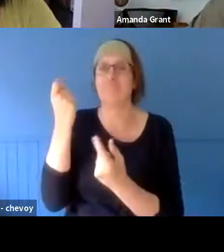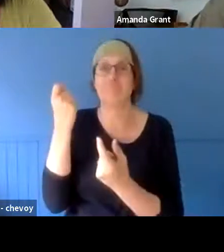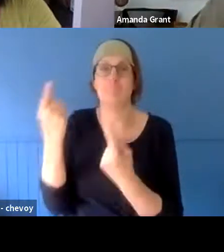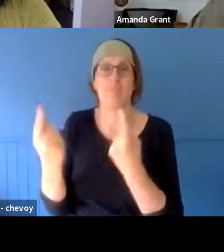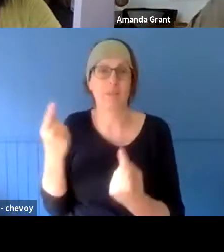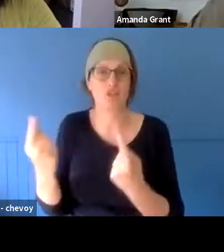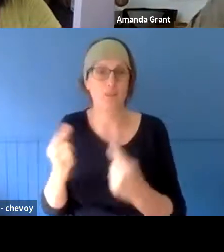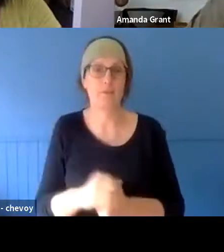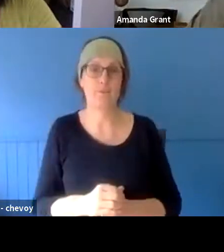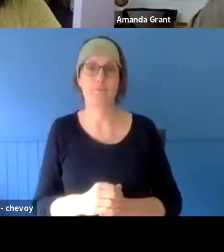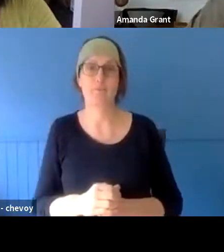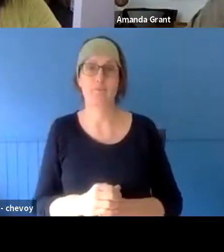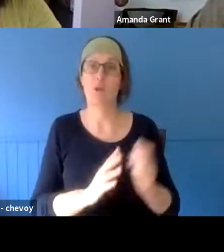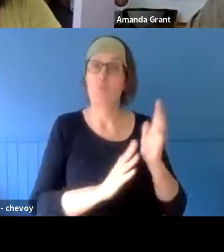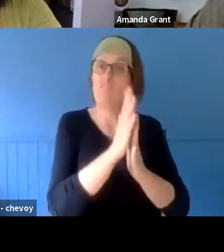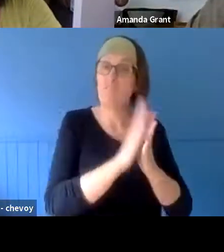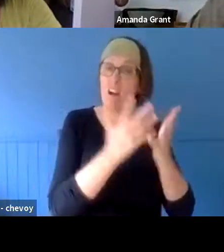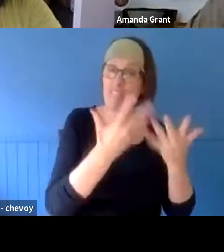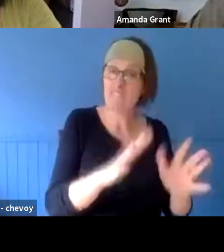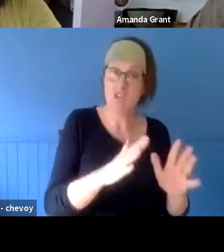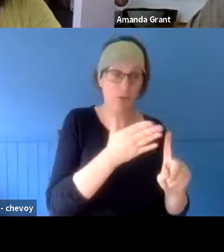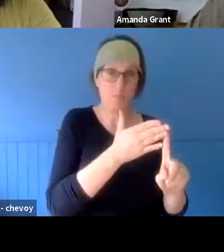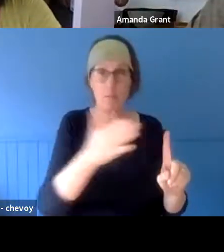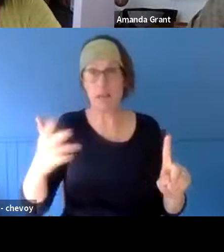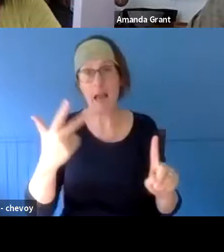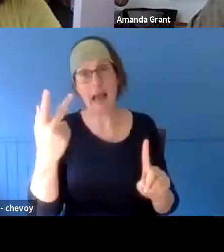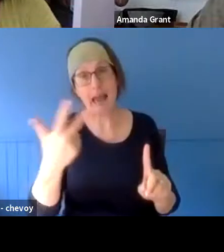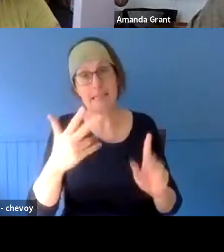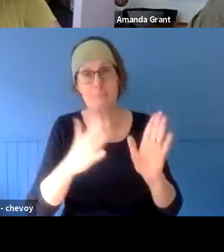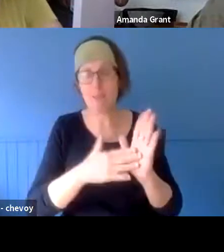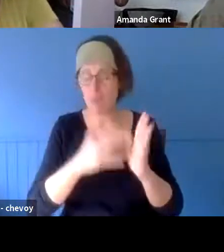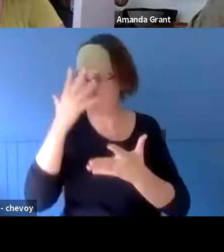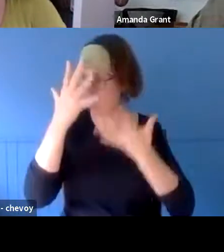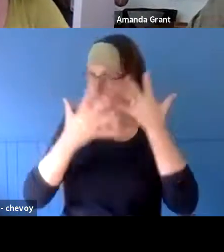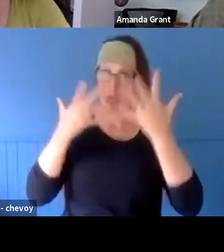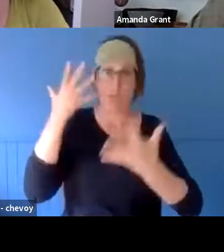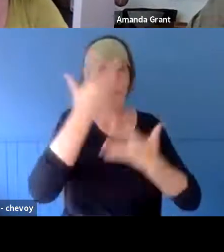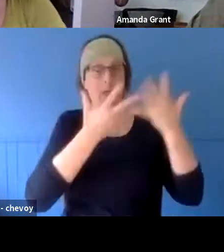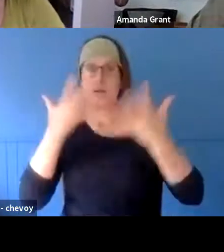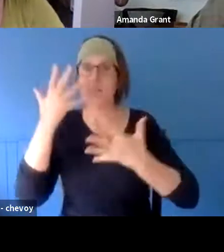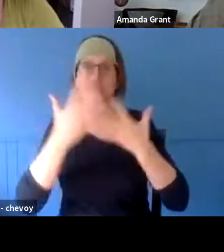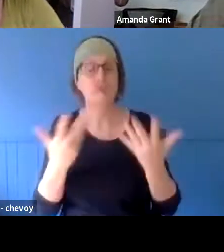things. And in fact, to such an extent that we started the project